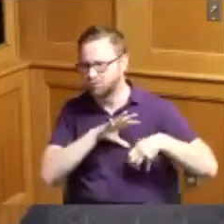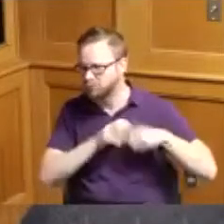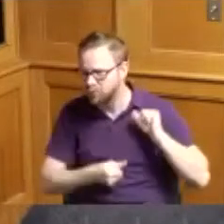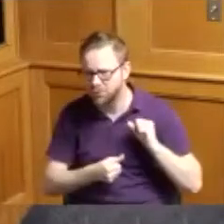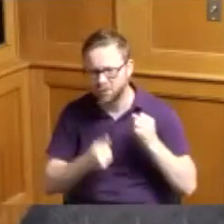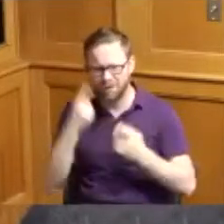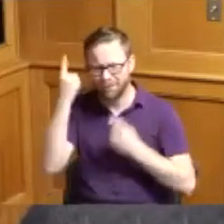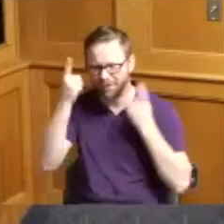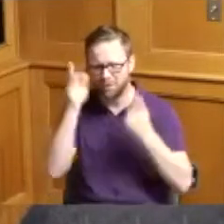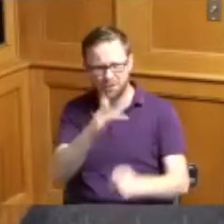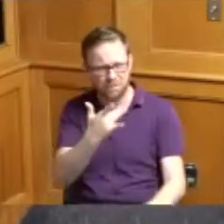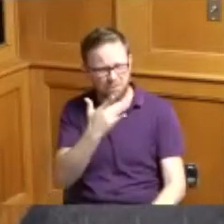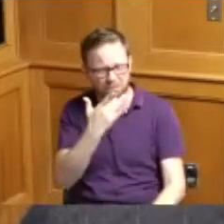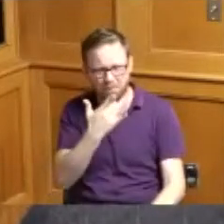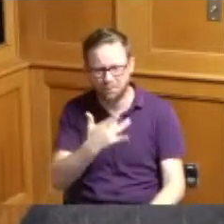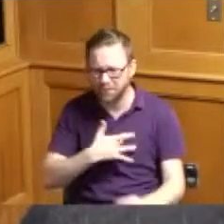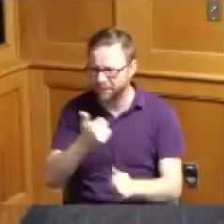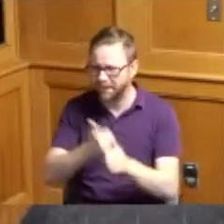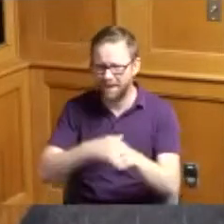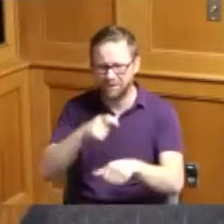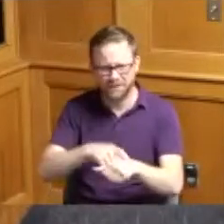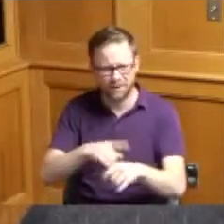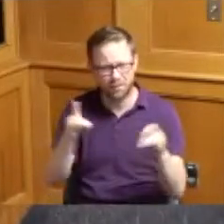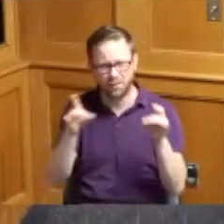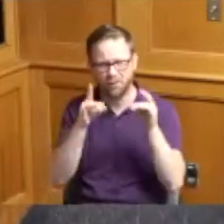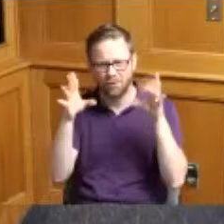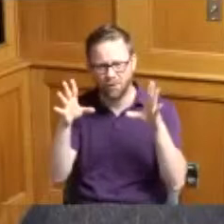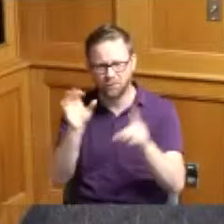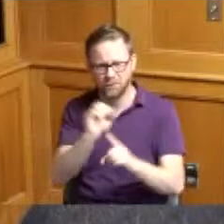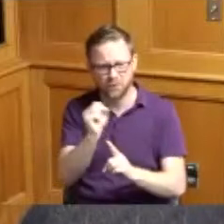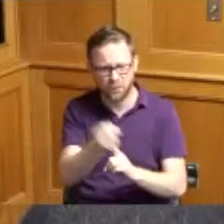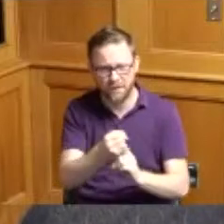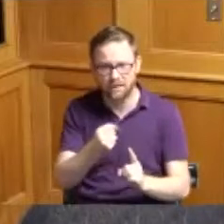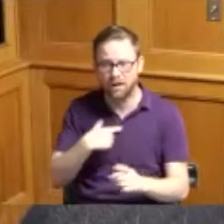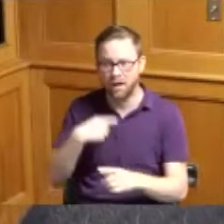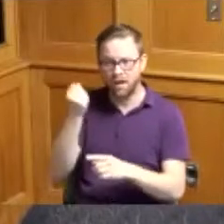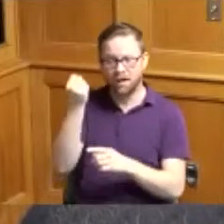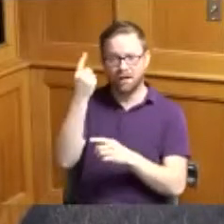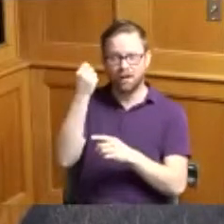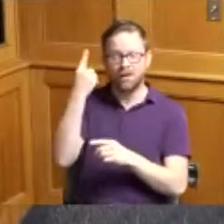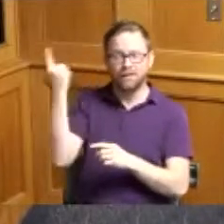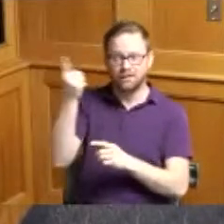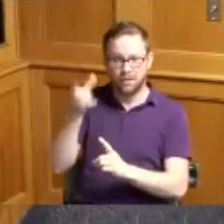every time and what happened my understanding they have made an arrest after it was only like two two